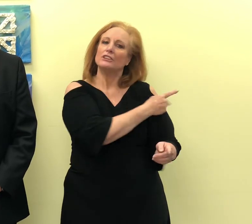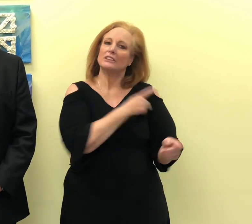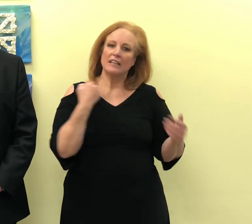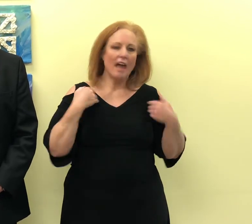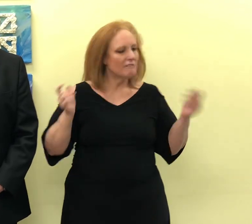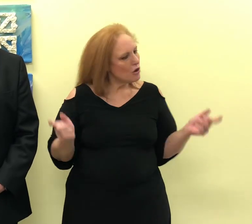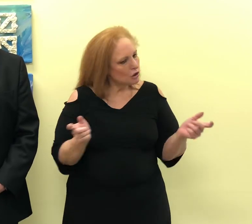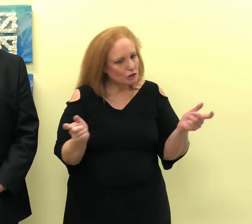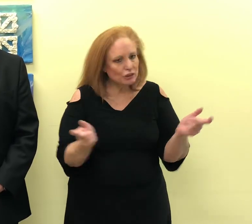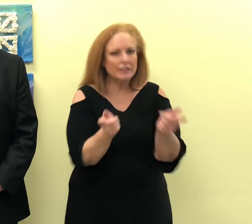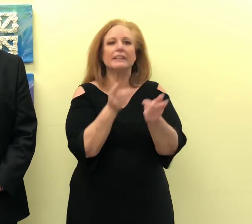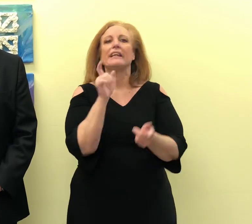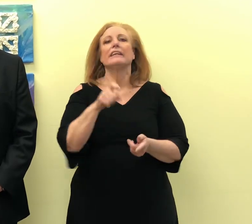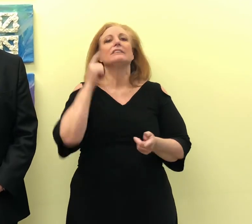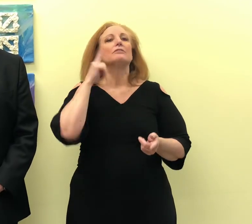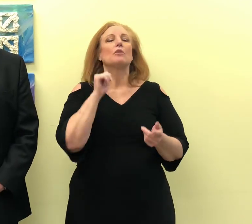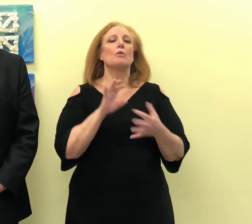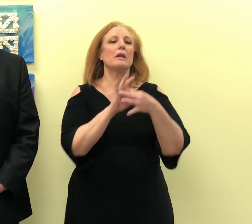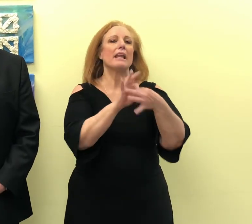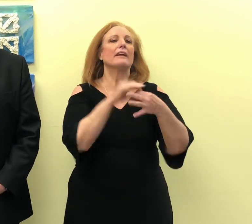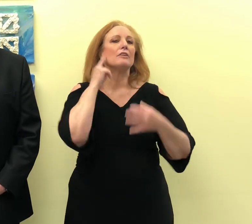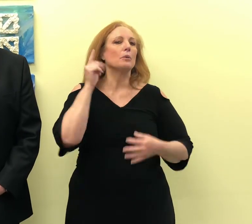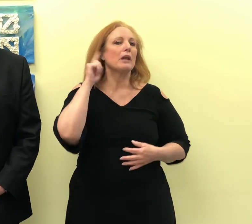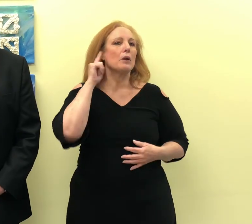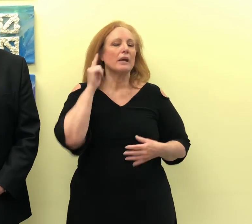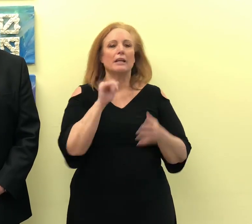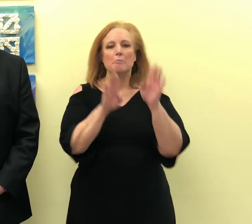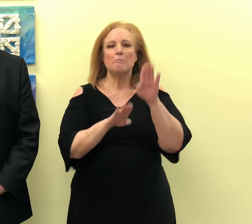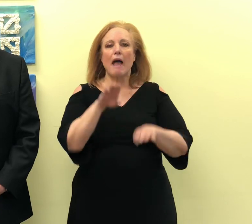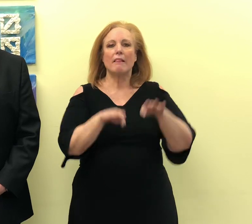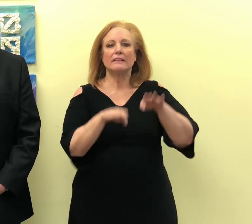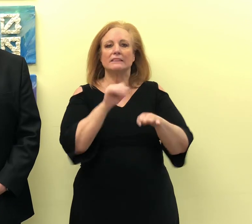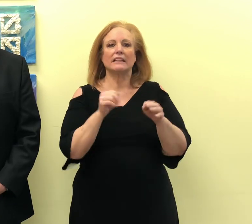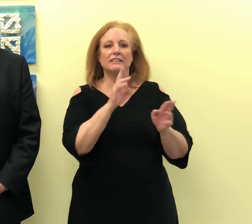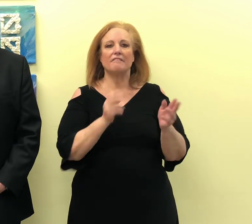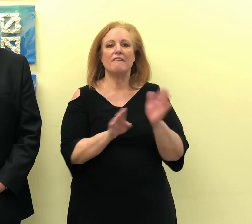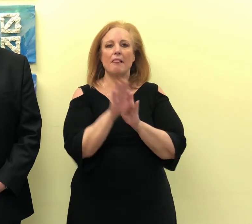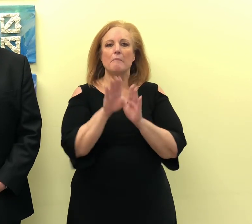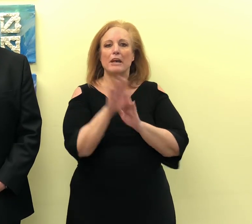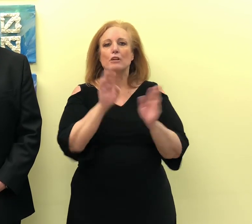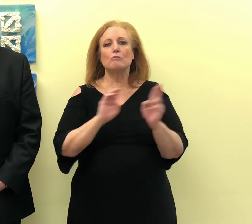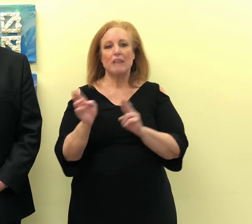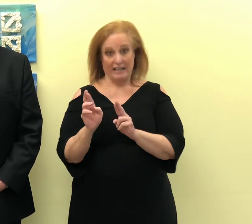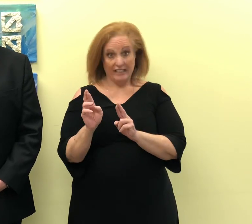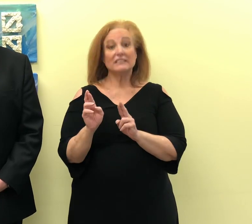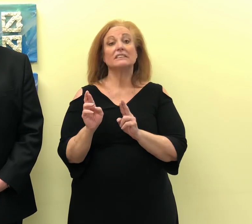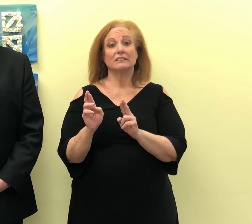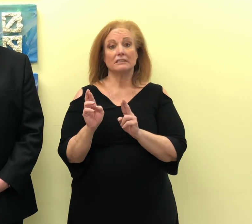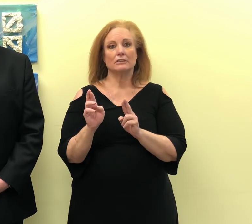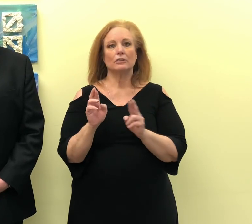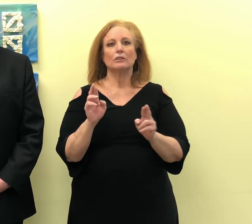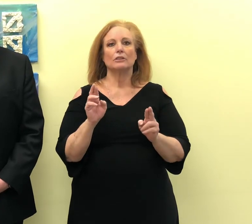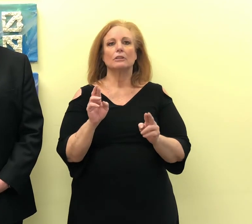their hearing, balance, and developmental readiness. To accommodate our patients